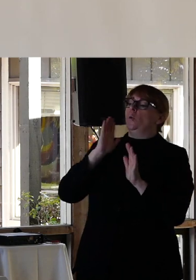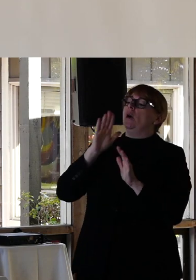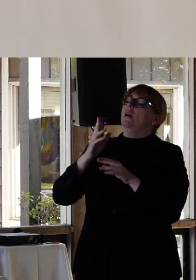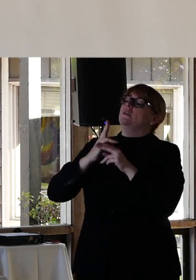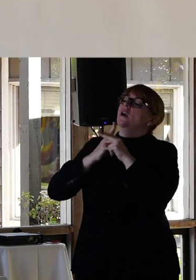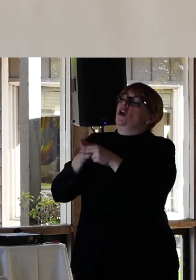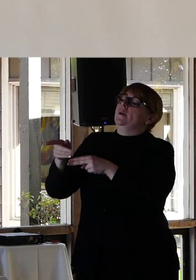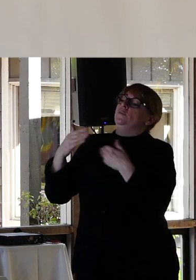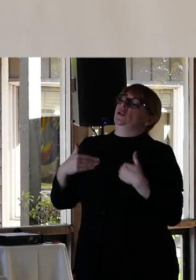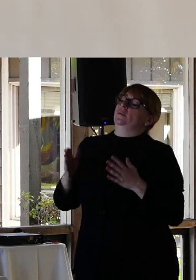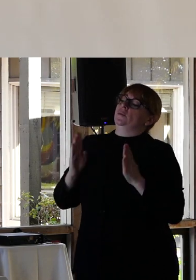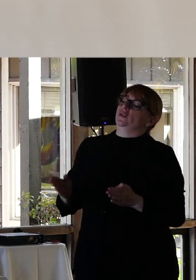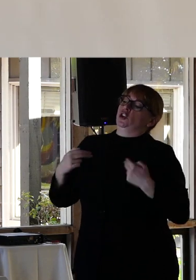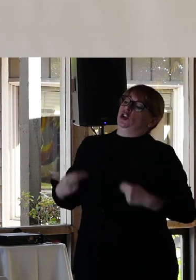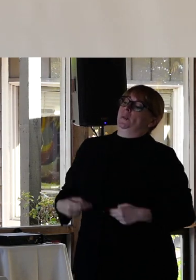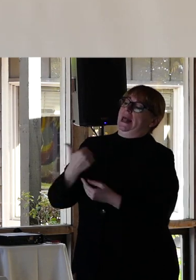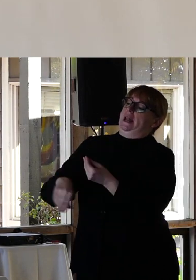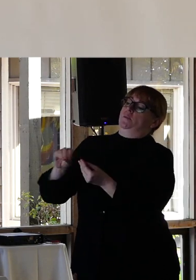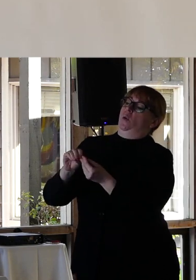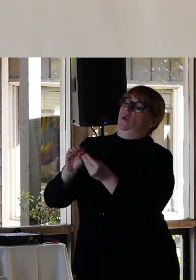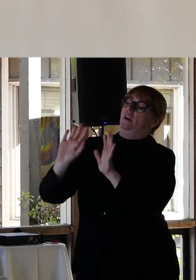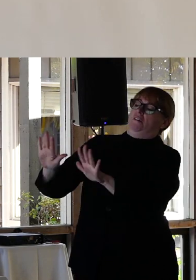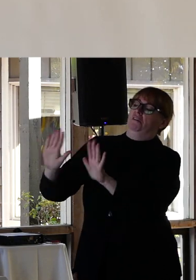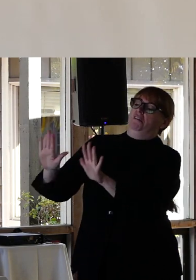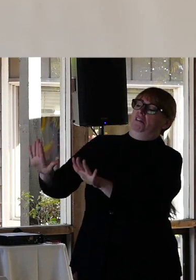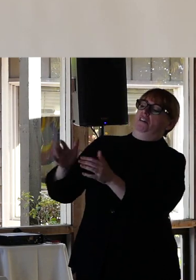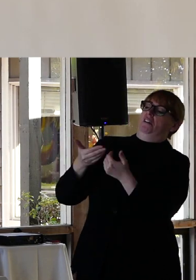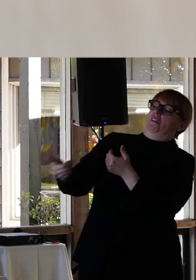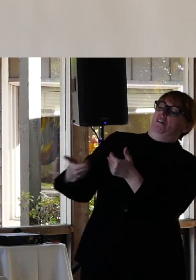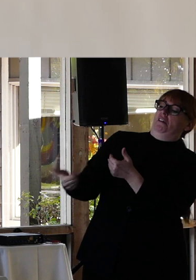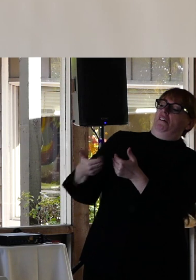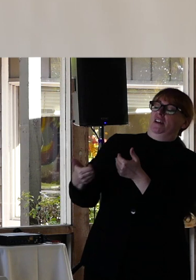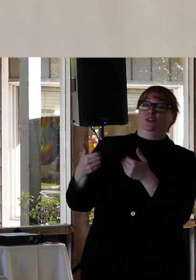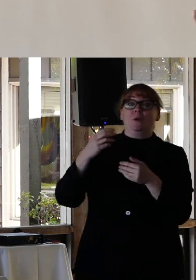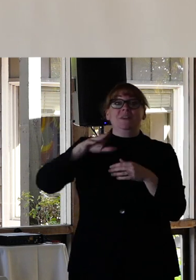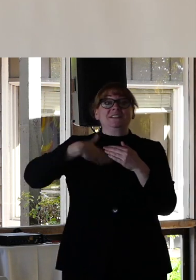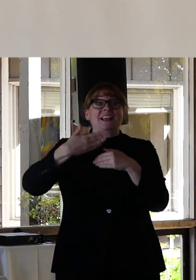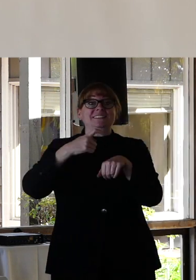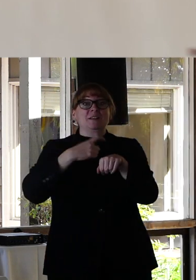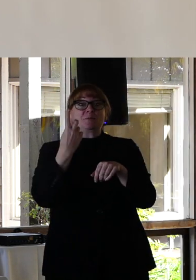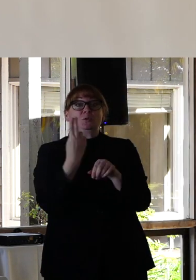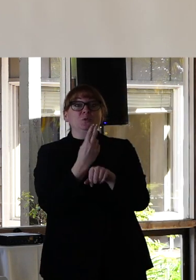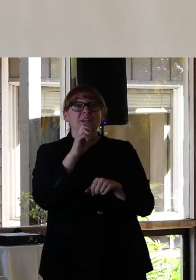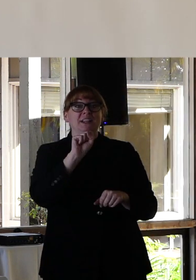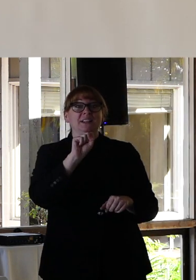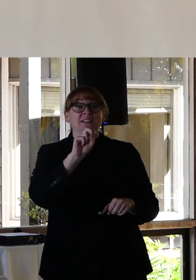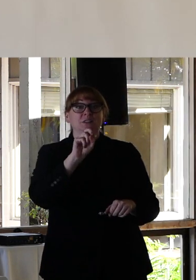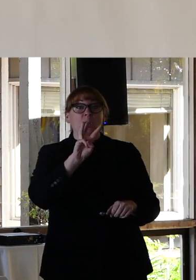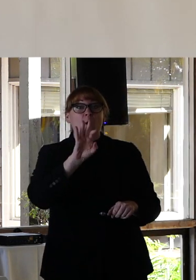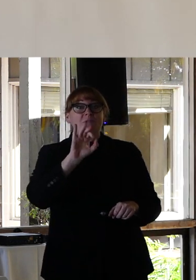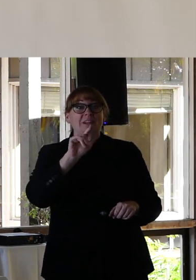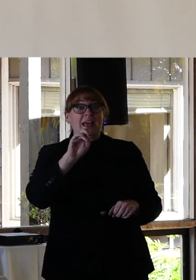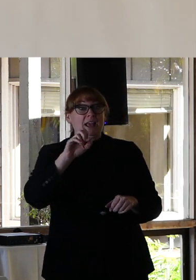to create a false sense of loyalty within themselves. So just a thought. Next time we see the prevalence of snowflake as an insult on Facebook.